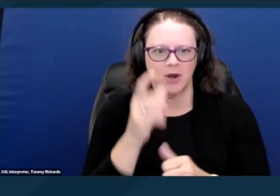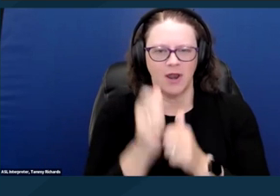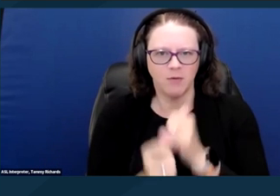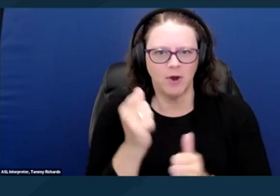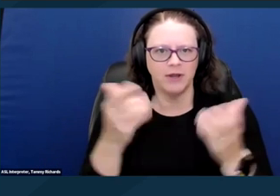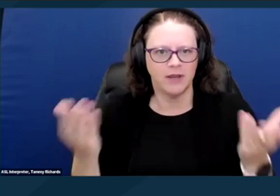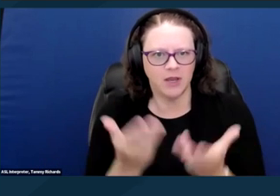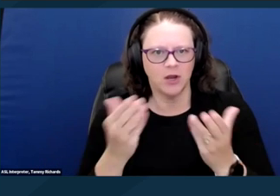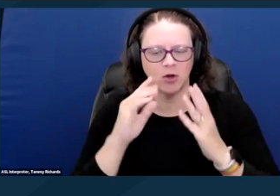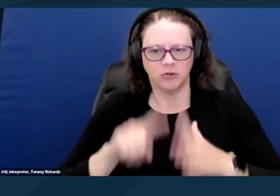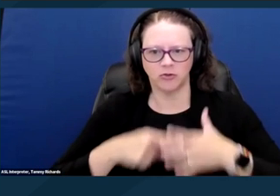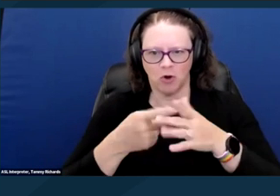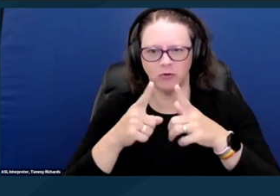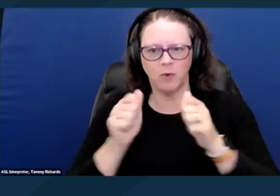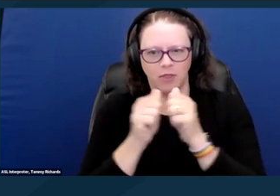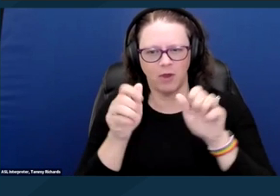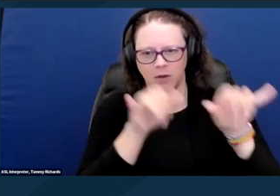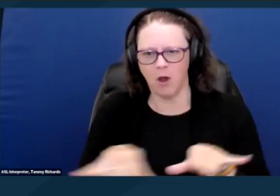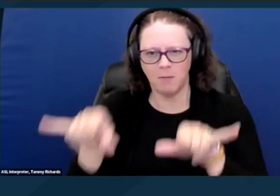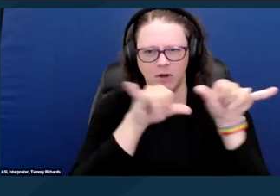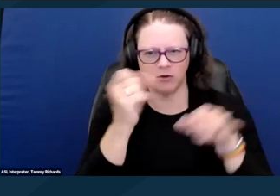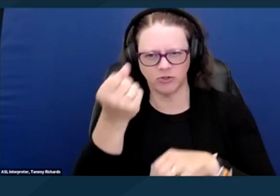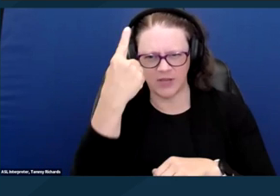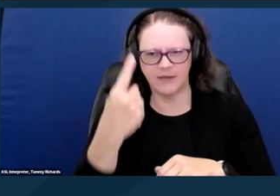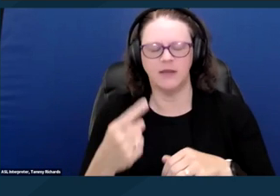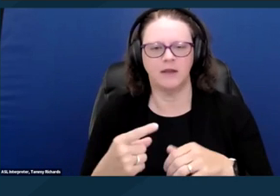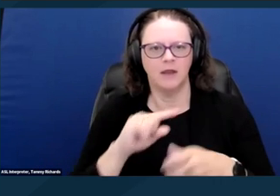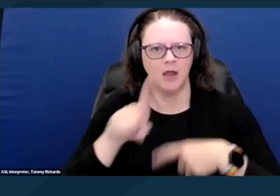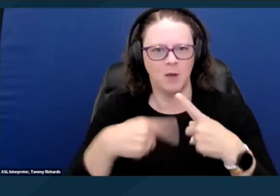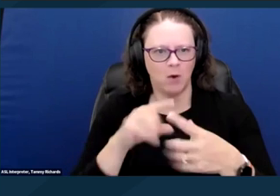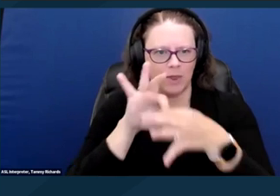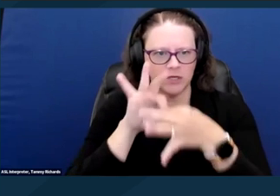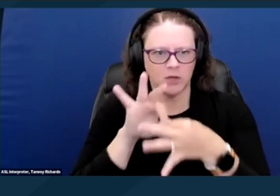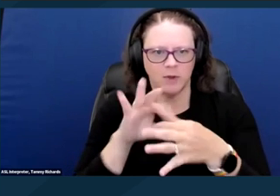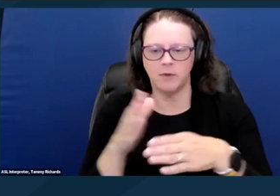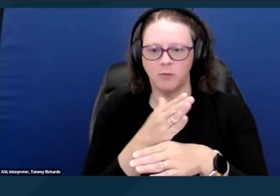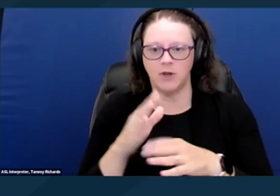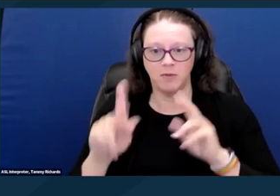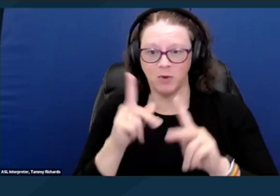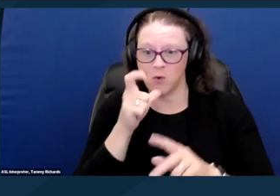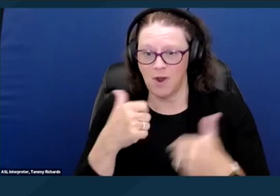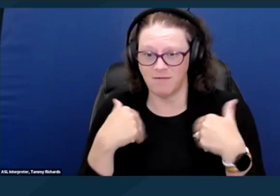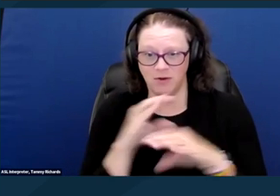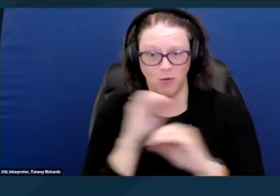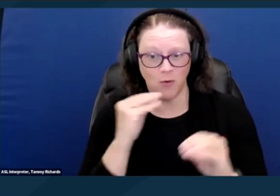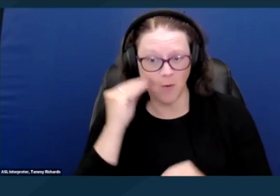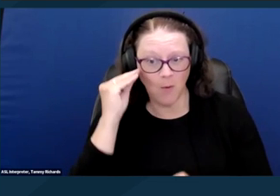starting from a common understanding about the relationship between homelessness and disability generally